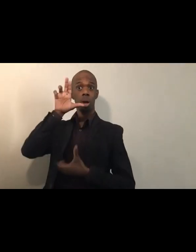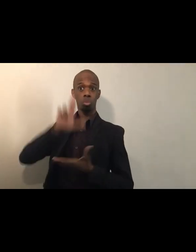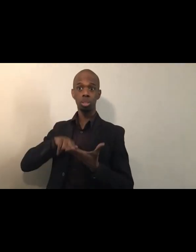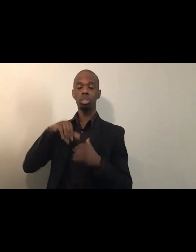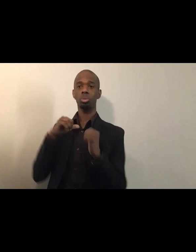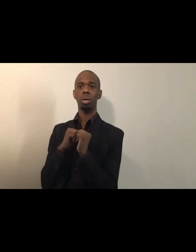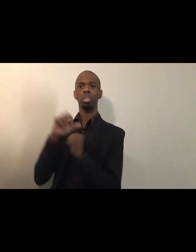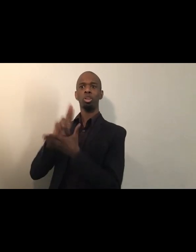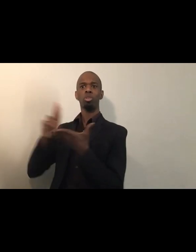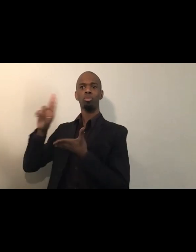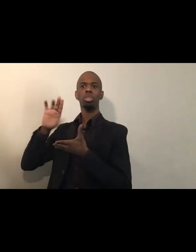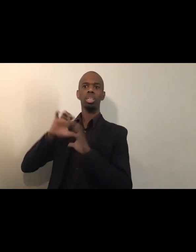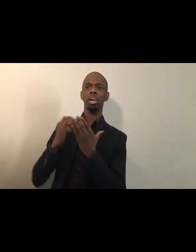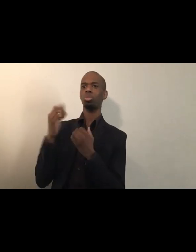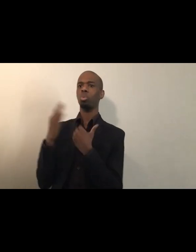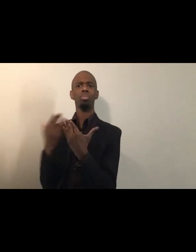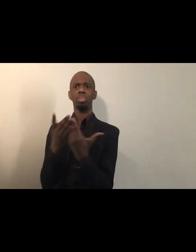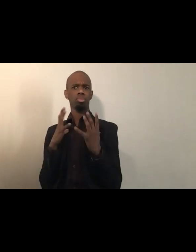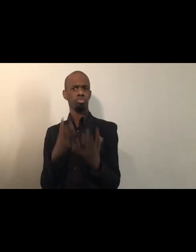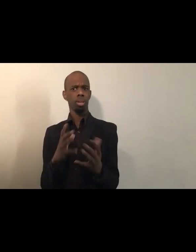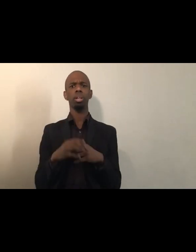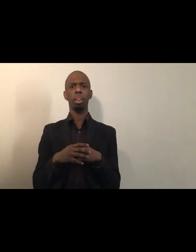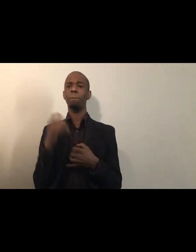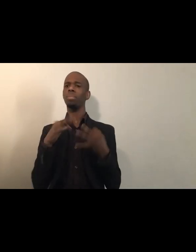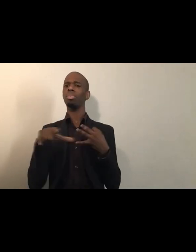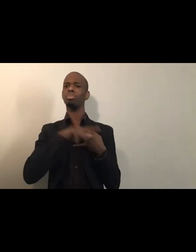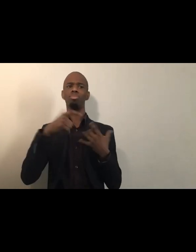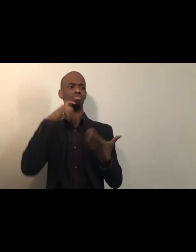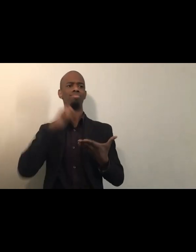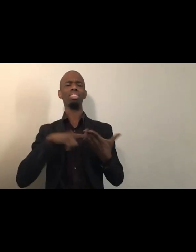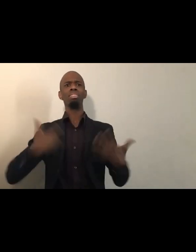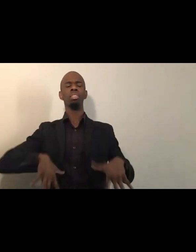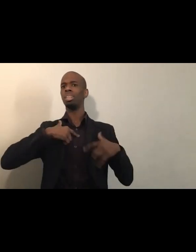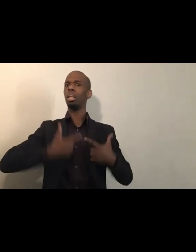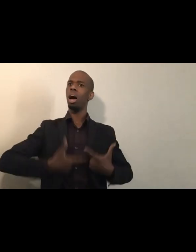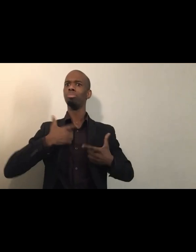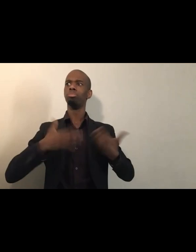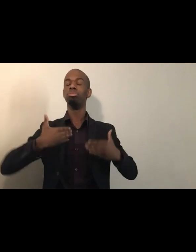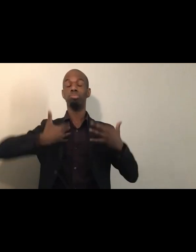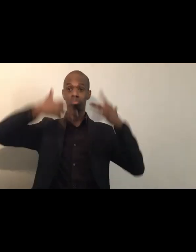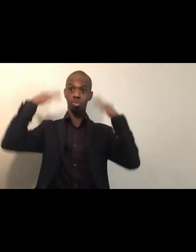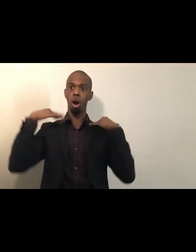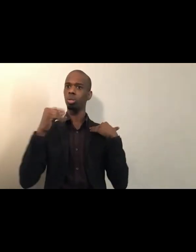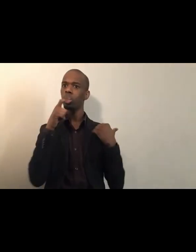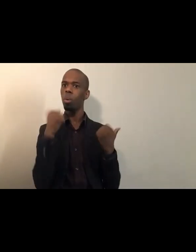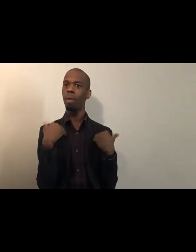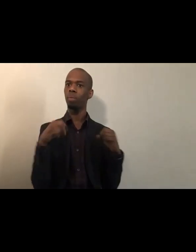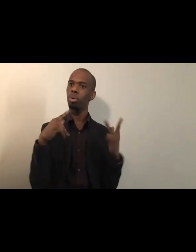And so if life gets ahead of you and you're not able to read we'll still have conversation in a way that engages you.